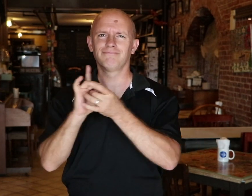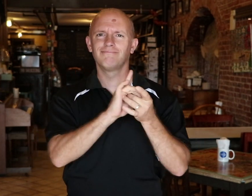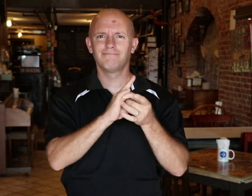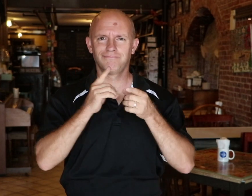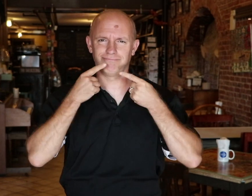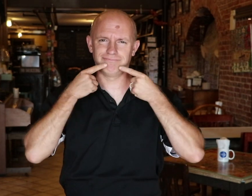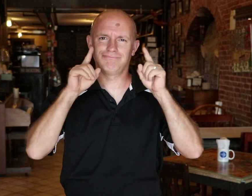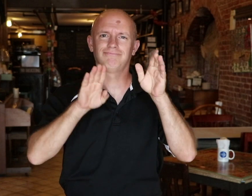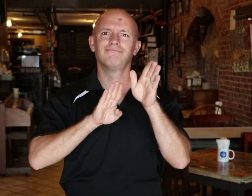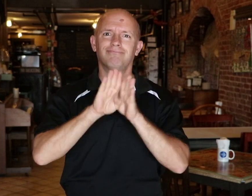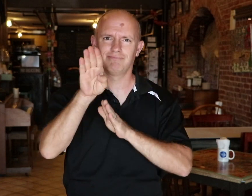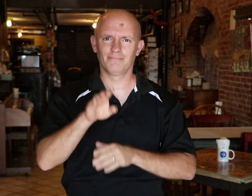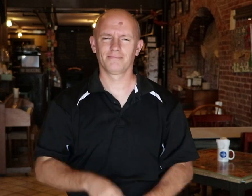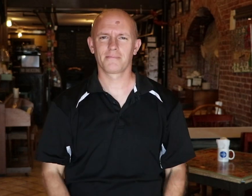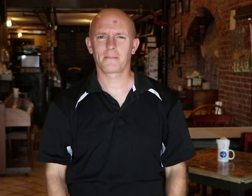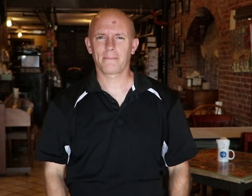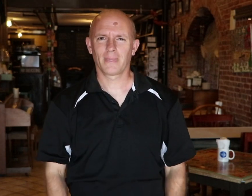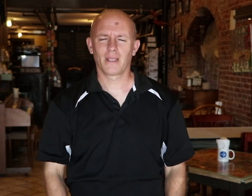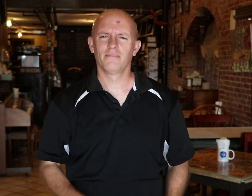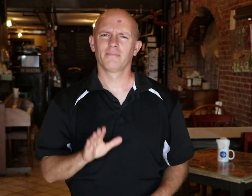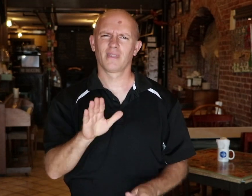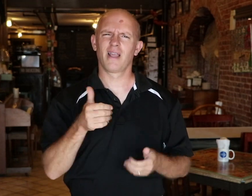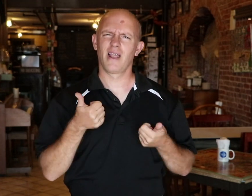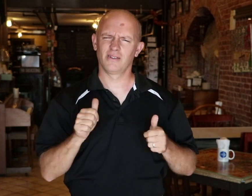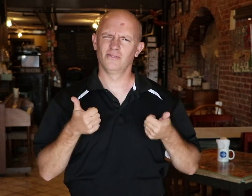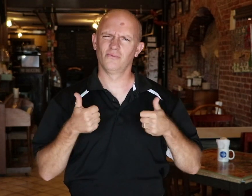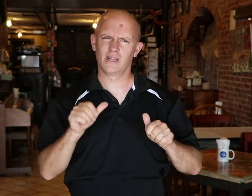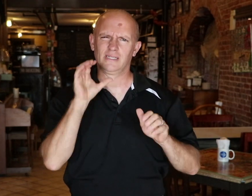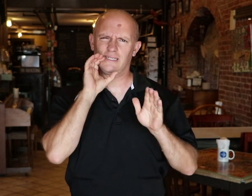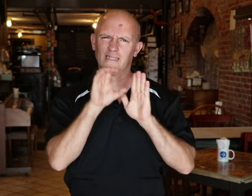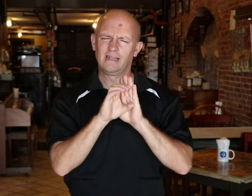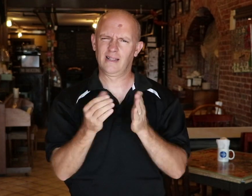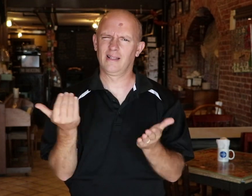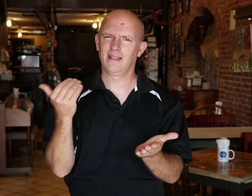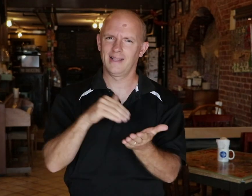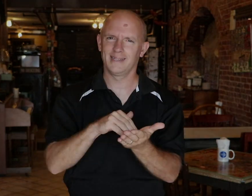your business and your customers. Let's try that scene again.